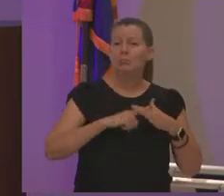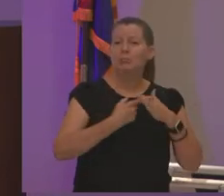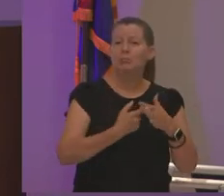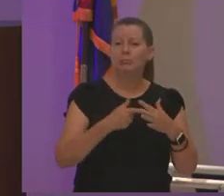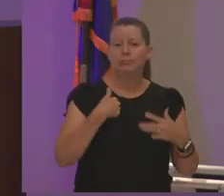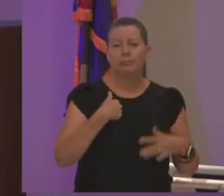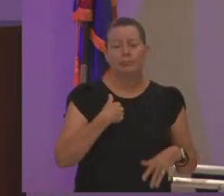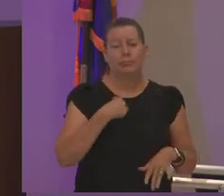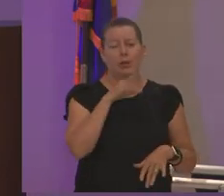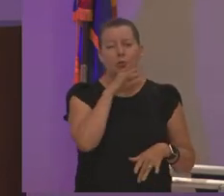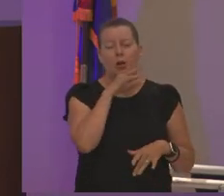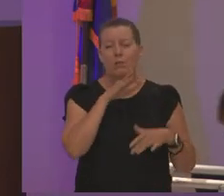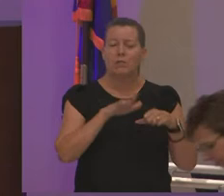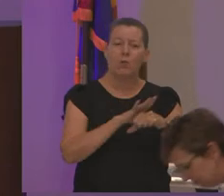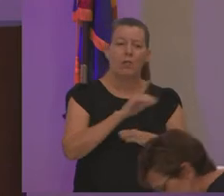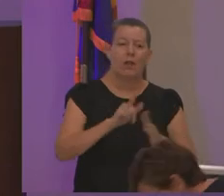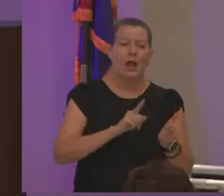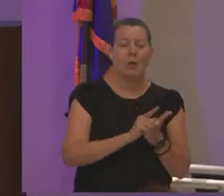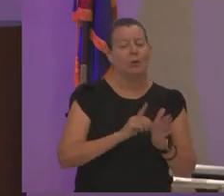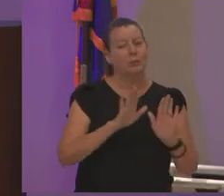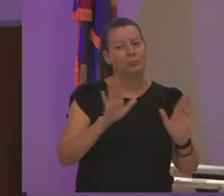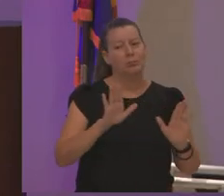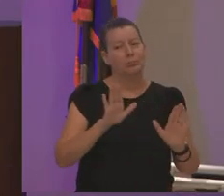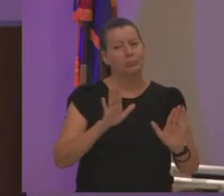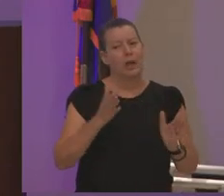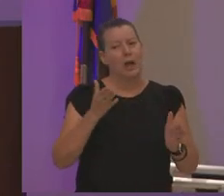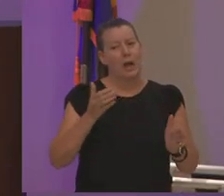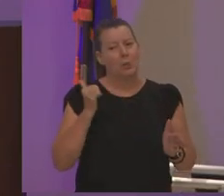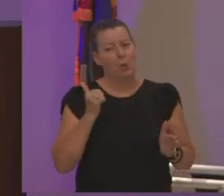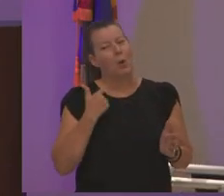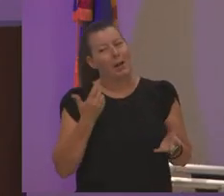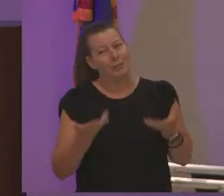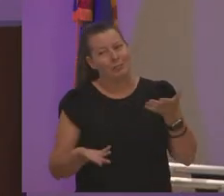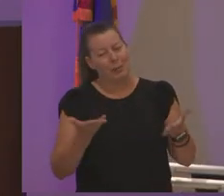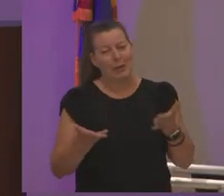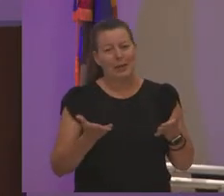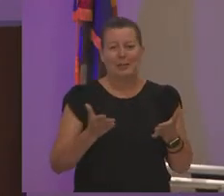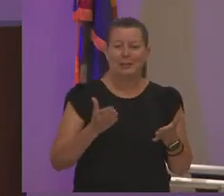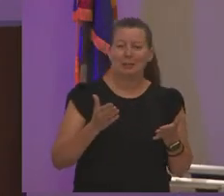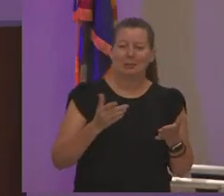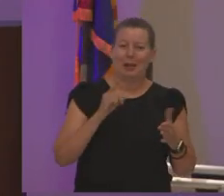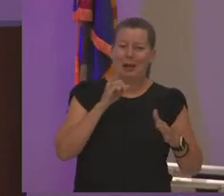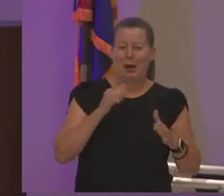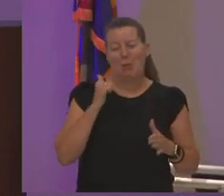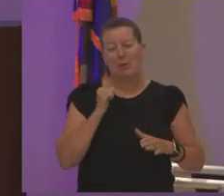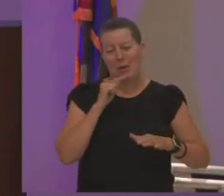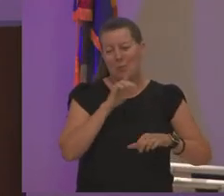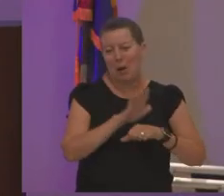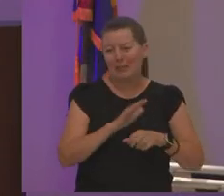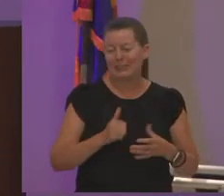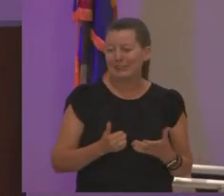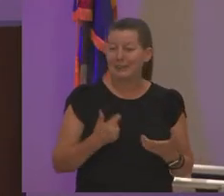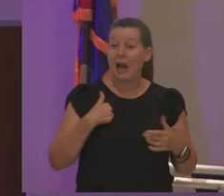an entire hour which i won't maybe i will but i won't i promise uh because i can i can go